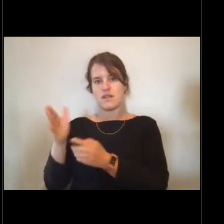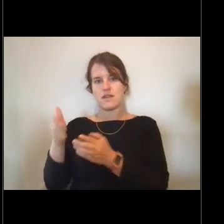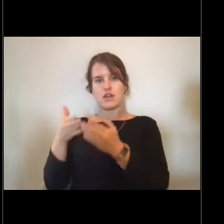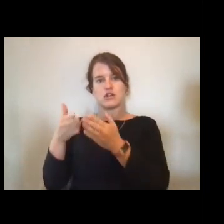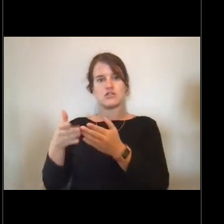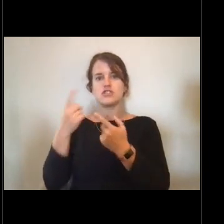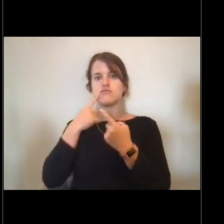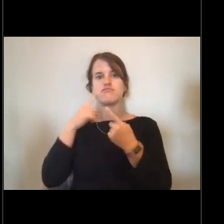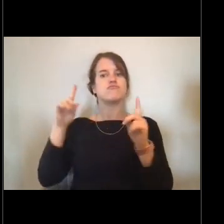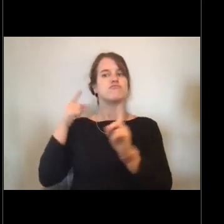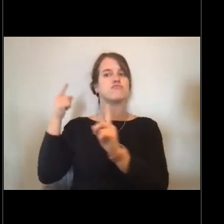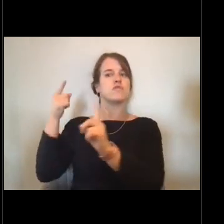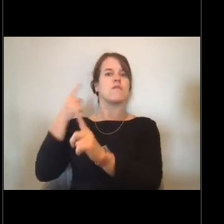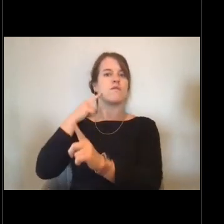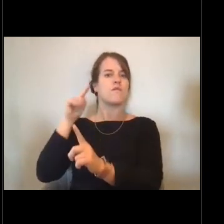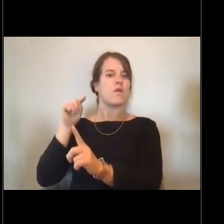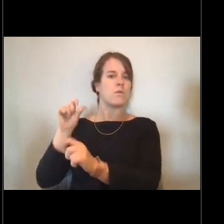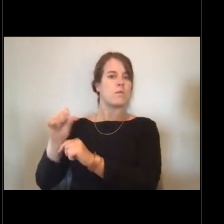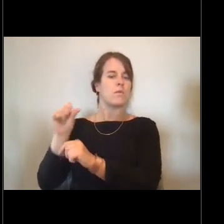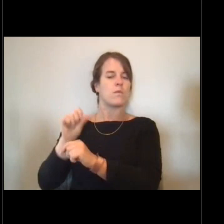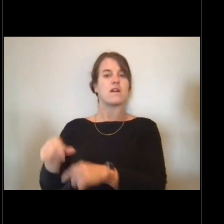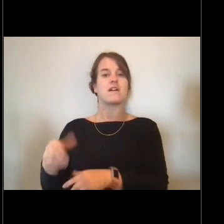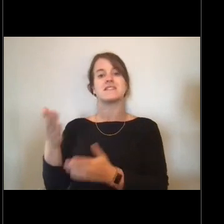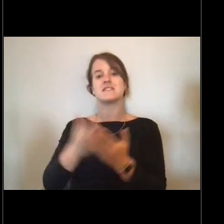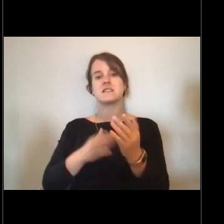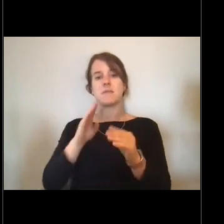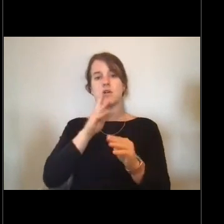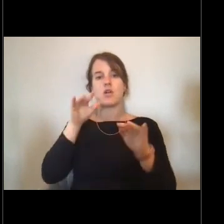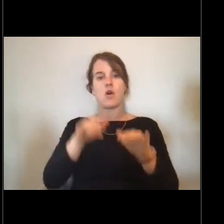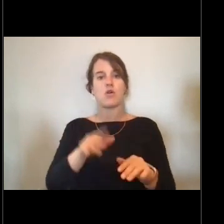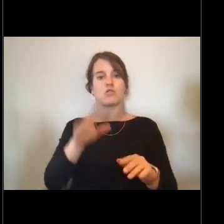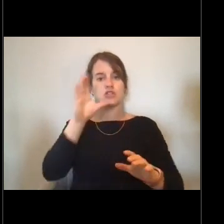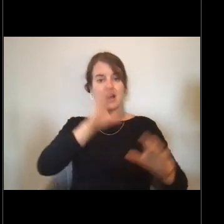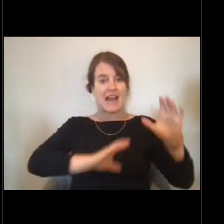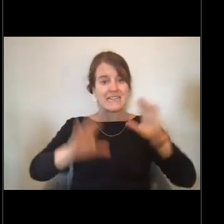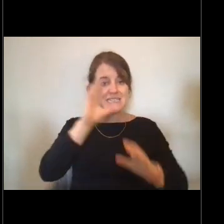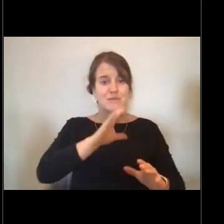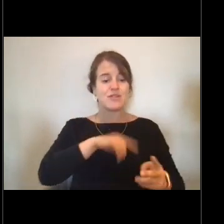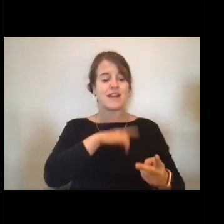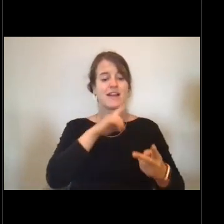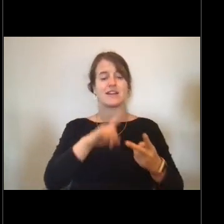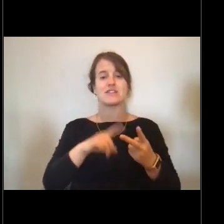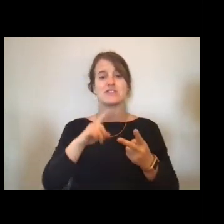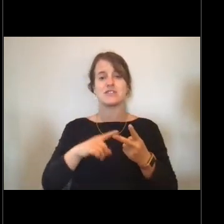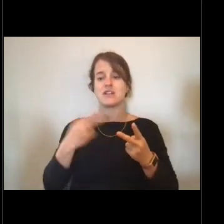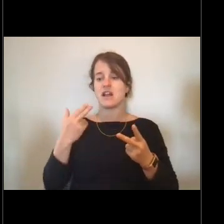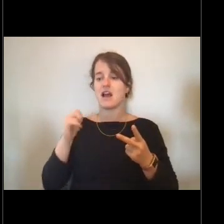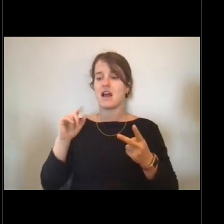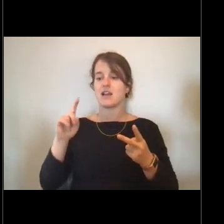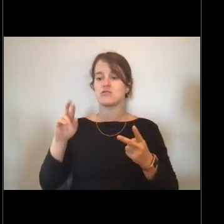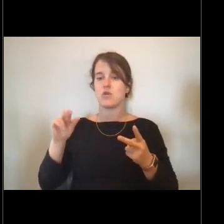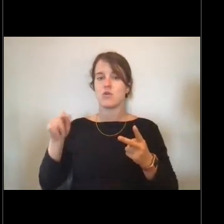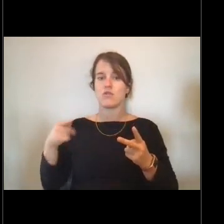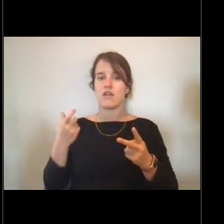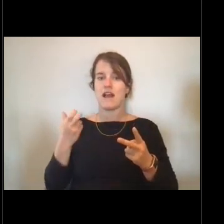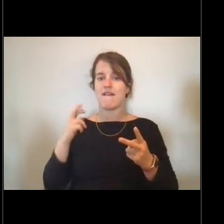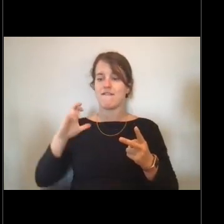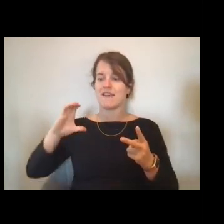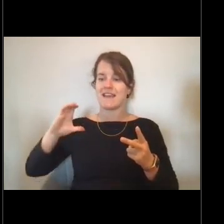And some of them are ocean exploration and hydrographic survey. Those are the ships that create the nautical charts